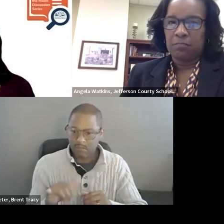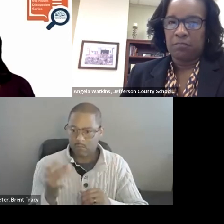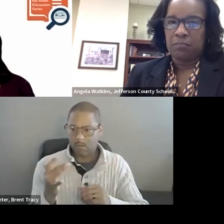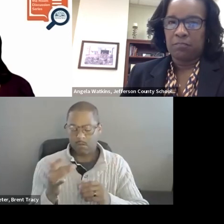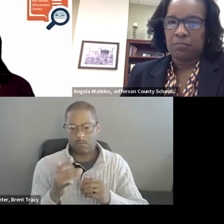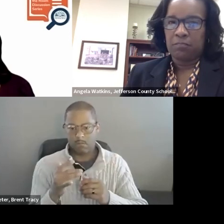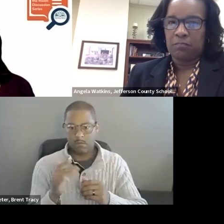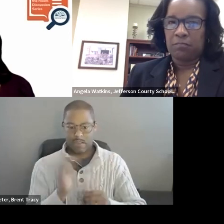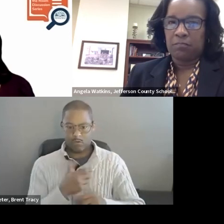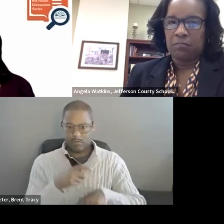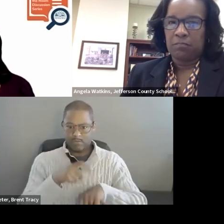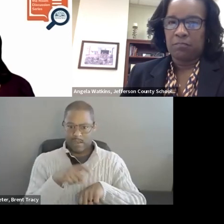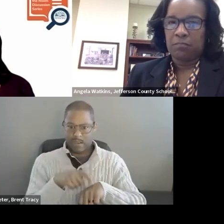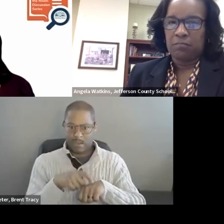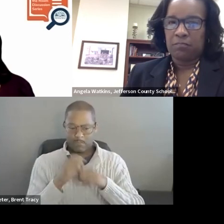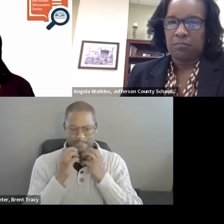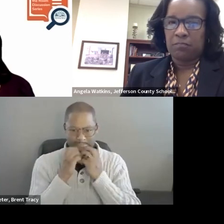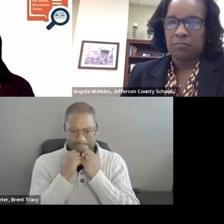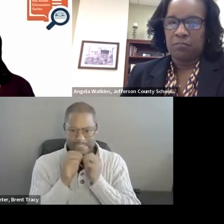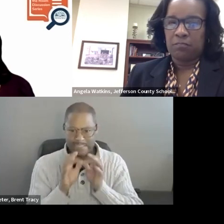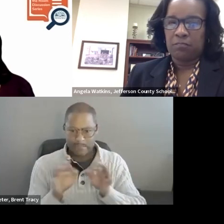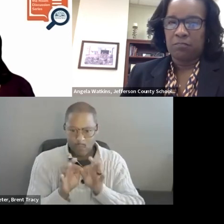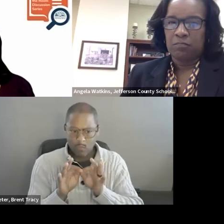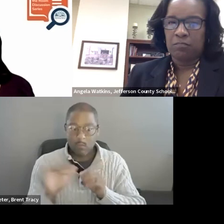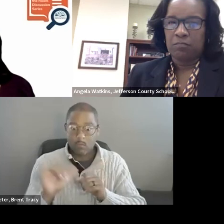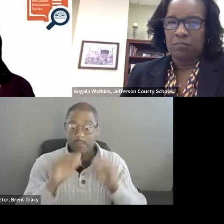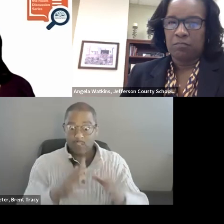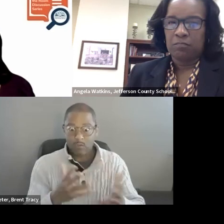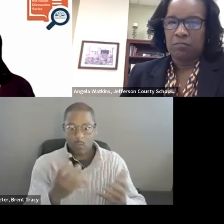We have to make sure that we are empowering our teachers and not just doing the work for them.